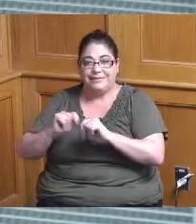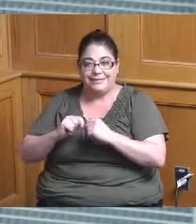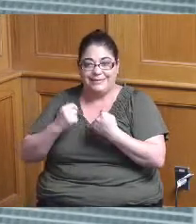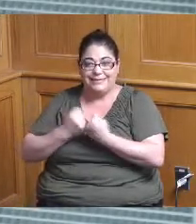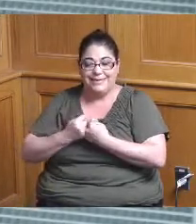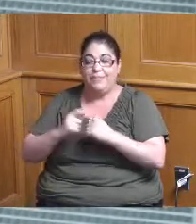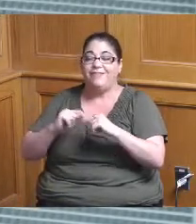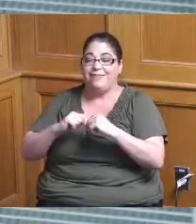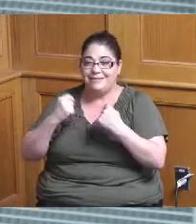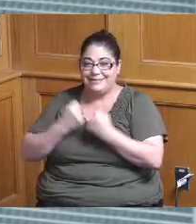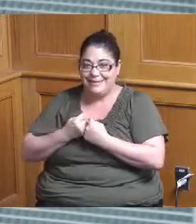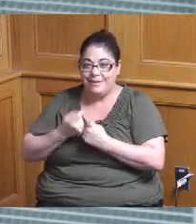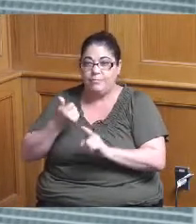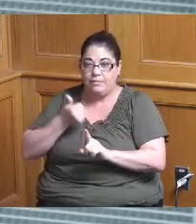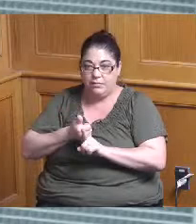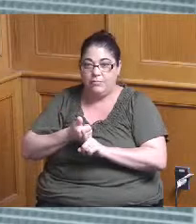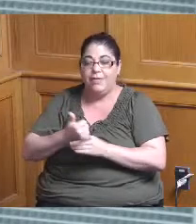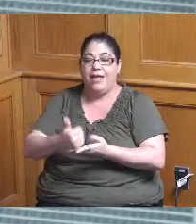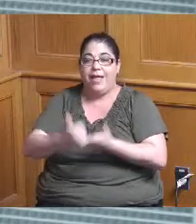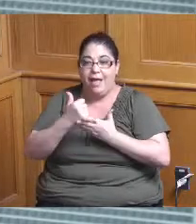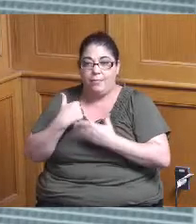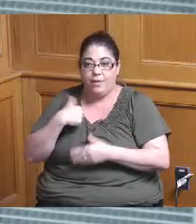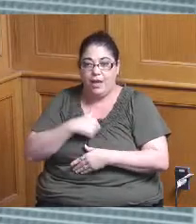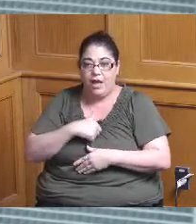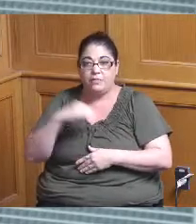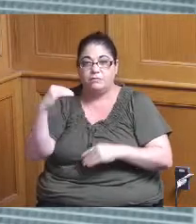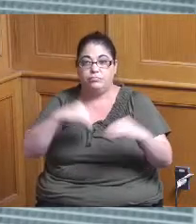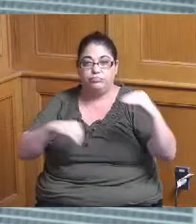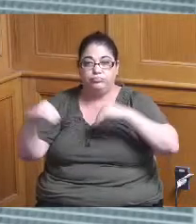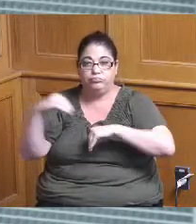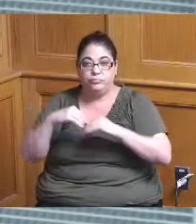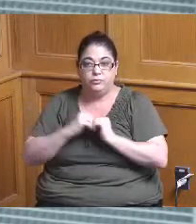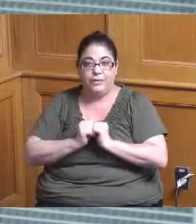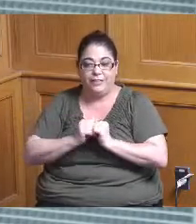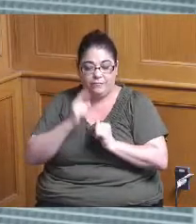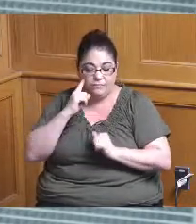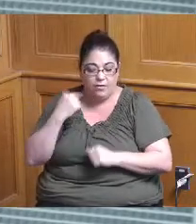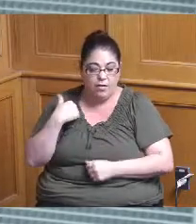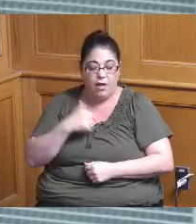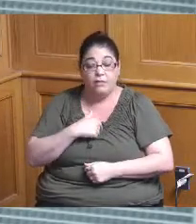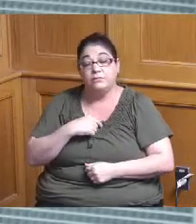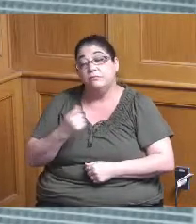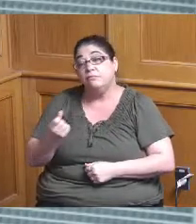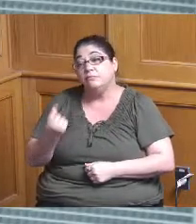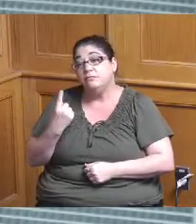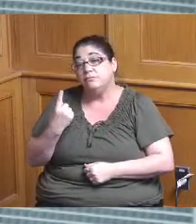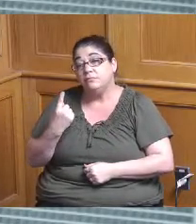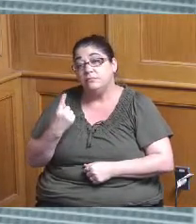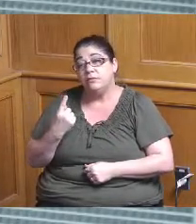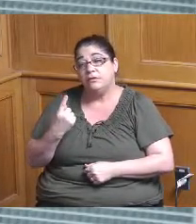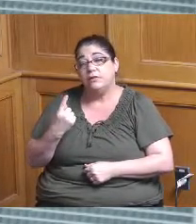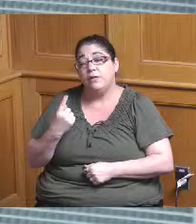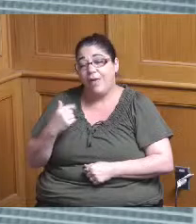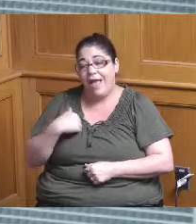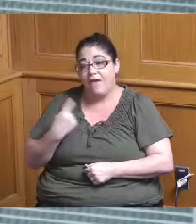with kind of putting all of these program tools in place for us but we do have individuals in our